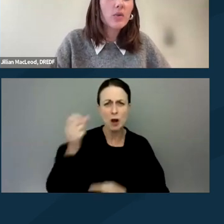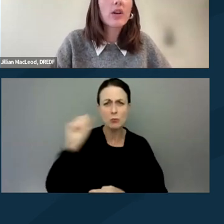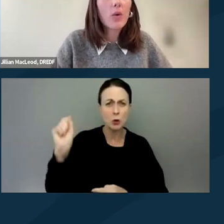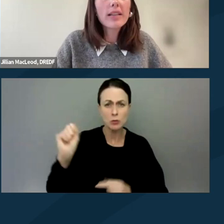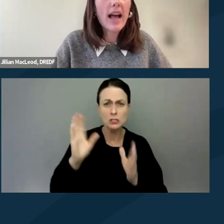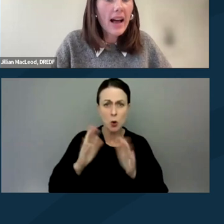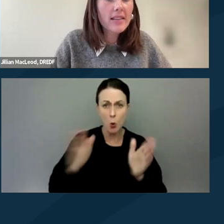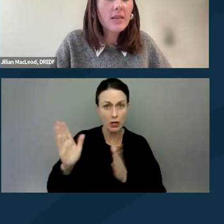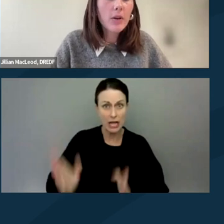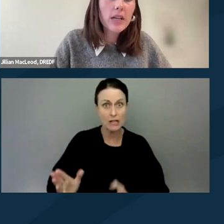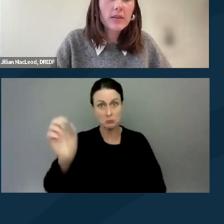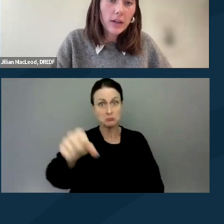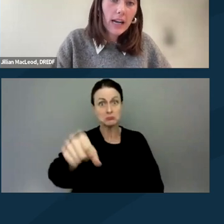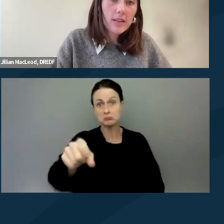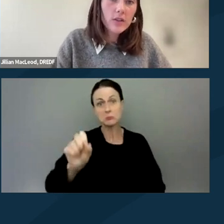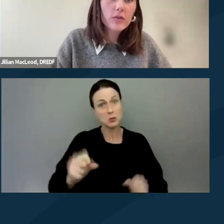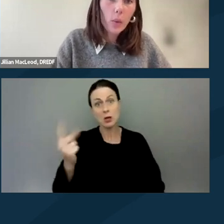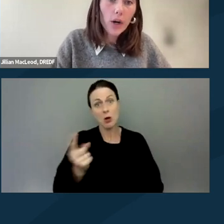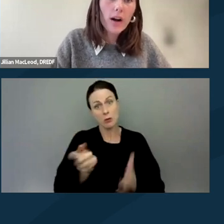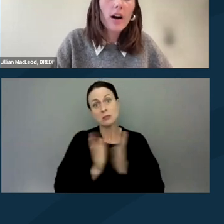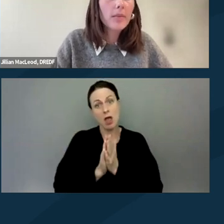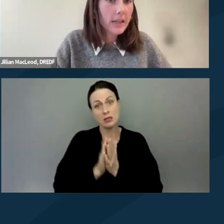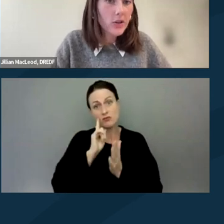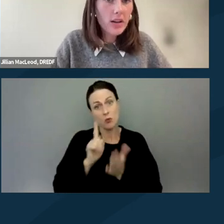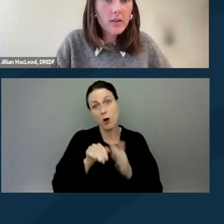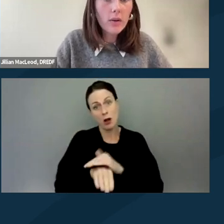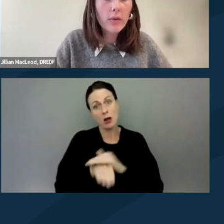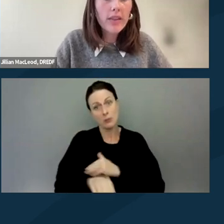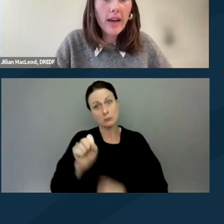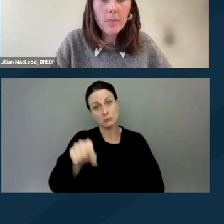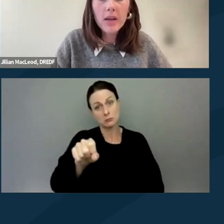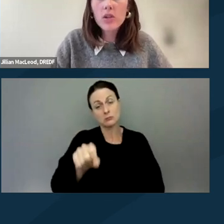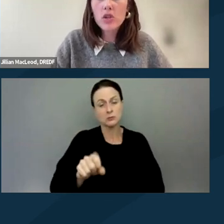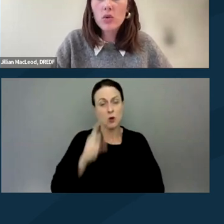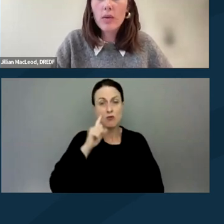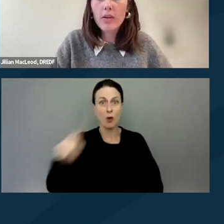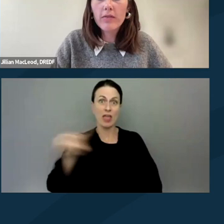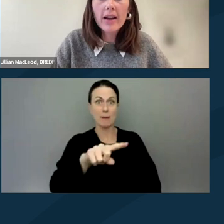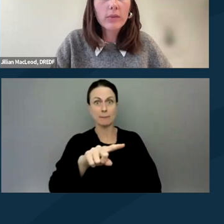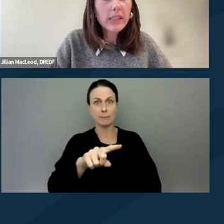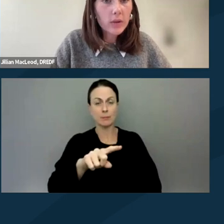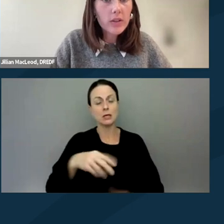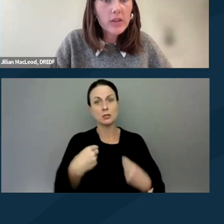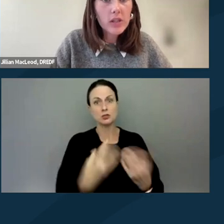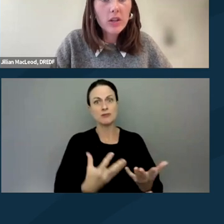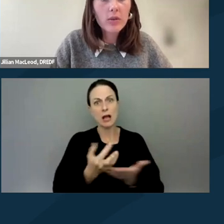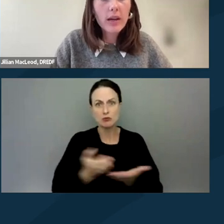You can always ask protest organizers for accommodations or for them to provide resources to you